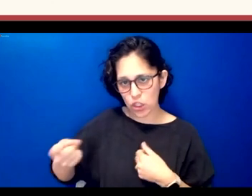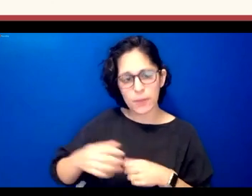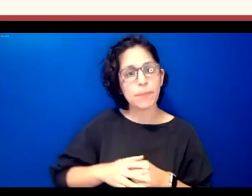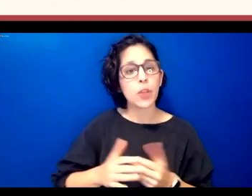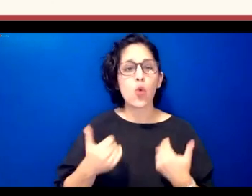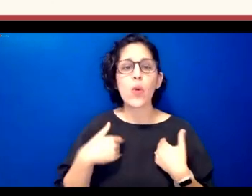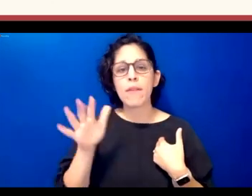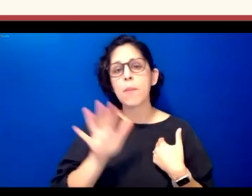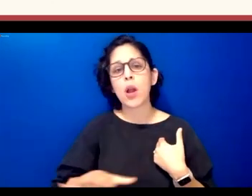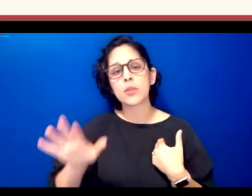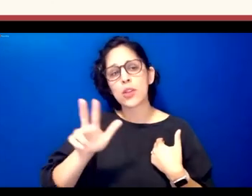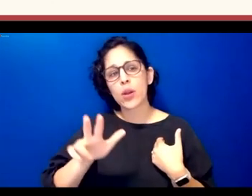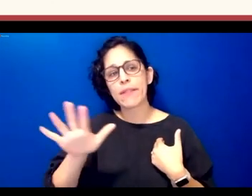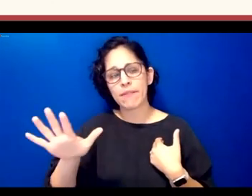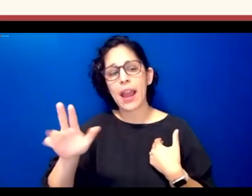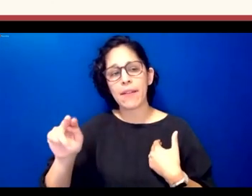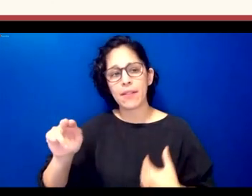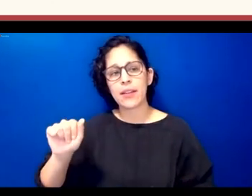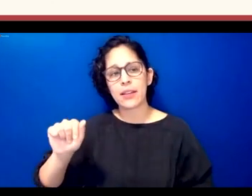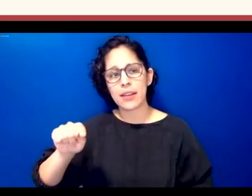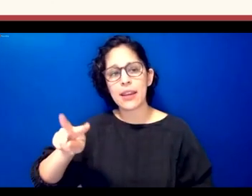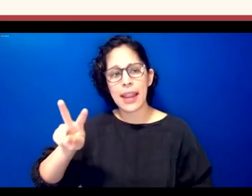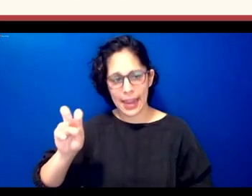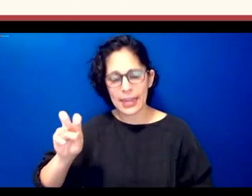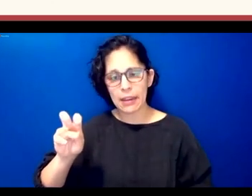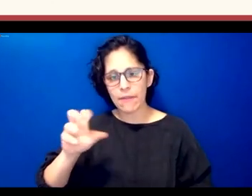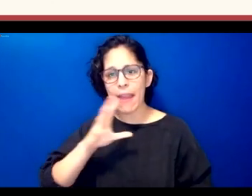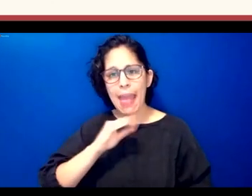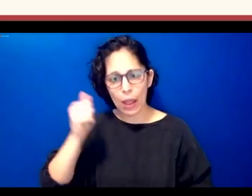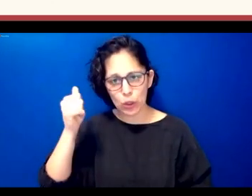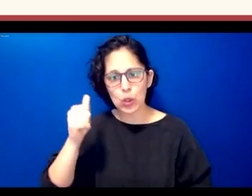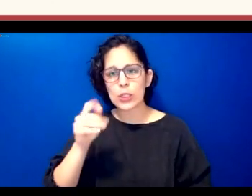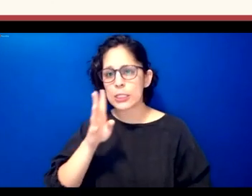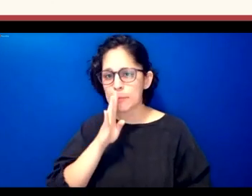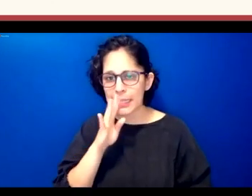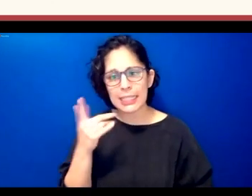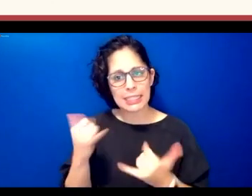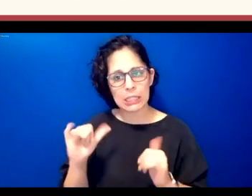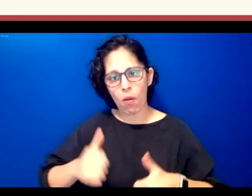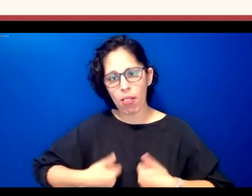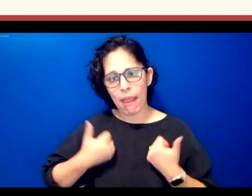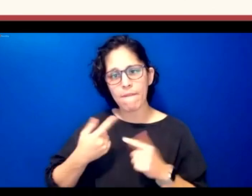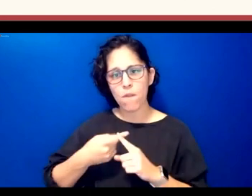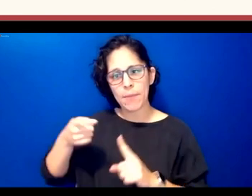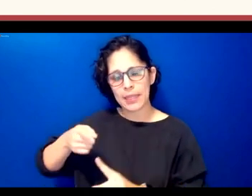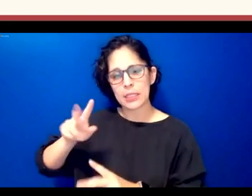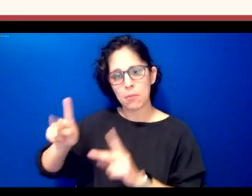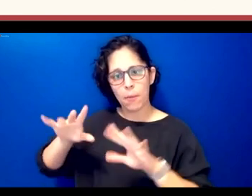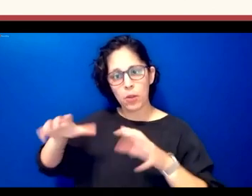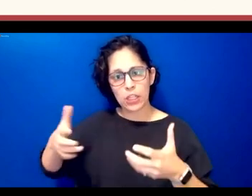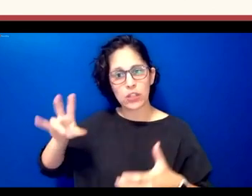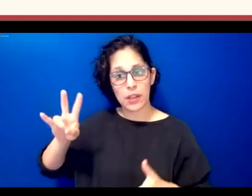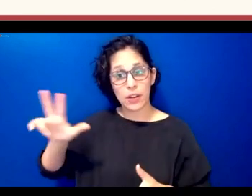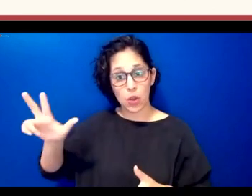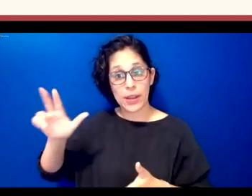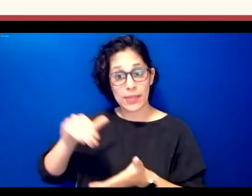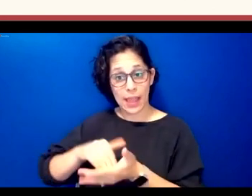35 native elder speakers remaining out of this population of 73 000 we have chickasaws